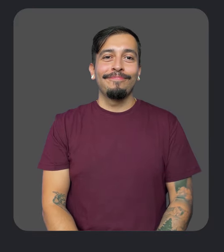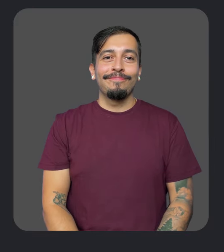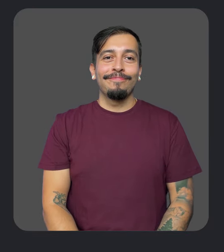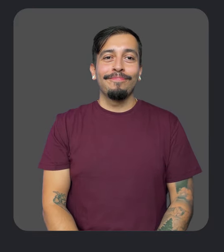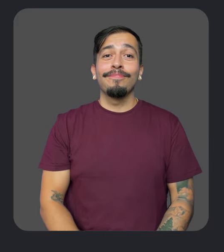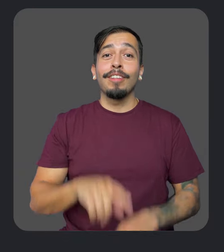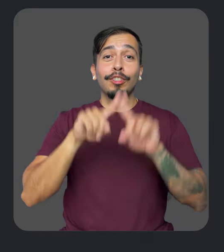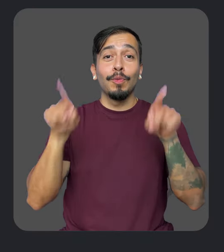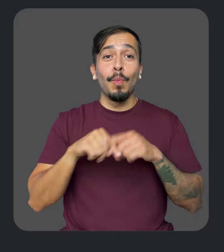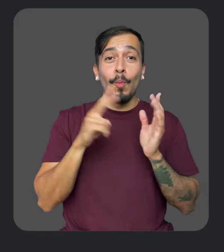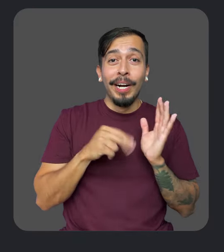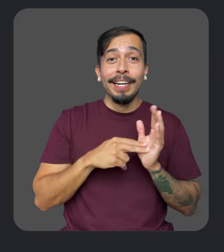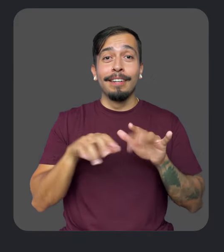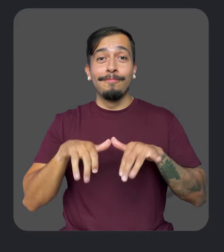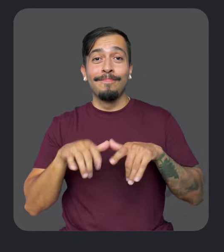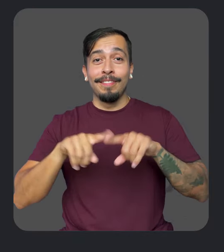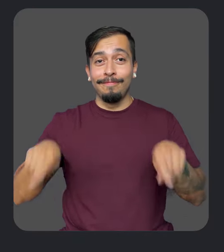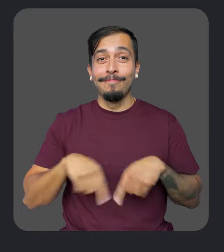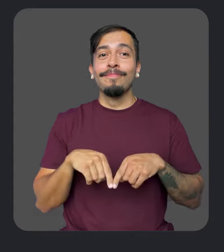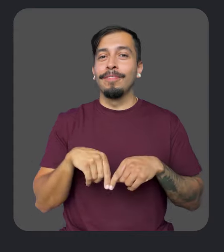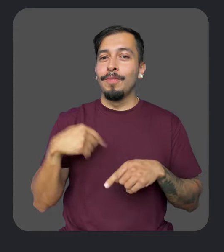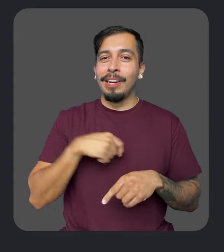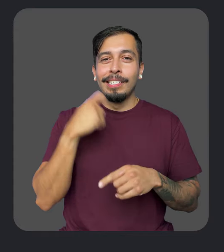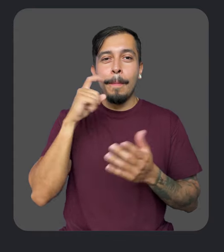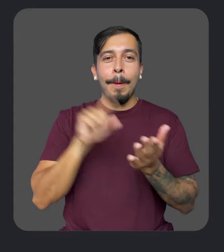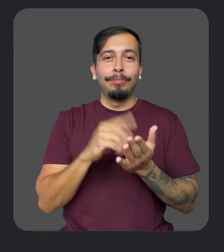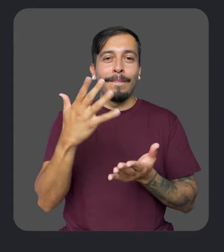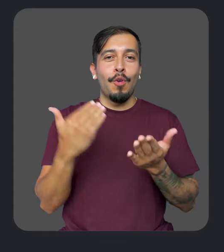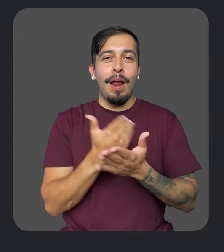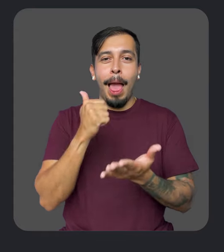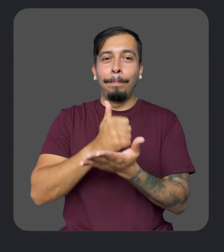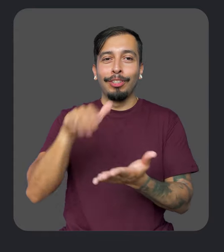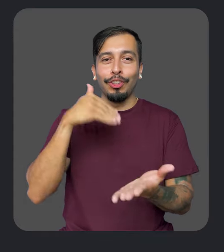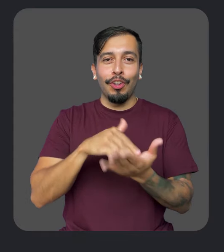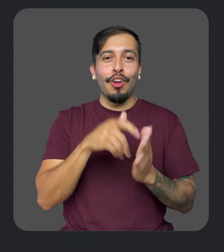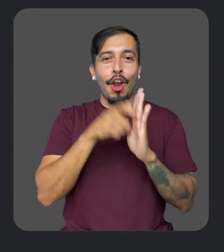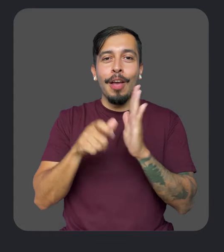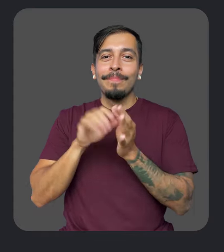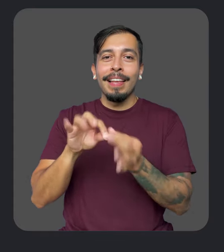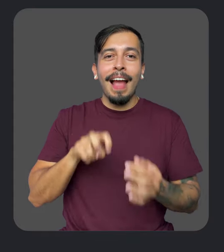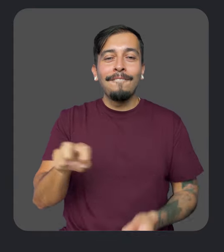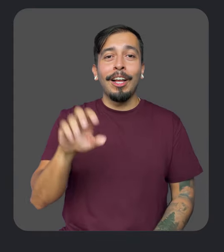And for Workspace screen reader and keyboard users, we recently published 5 new help center articles about navigating apps like Chat,